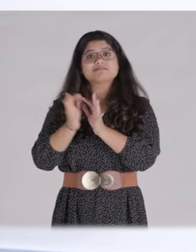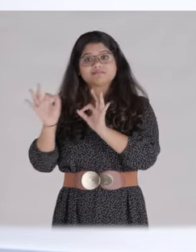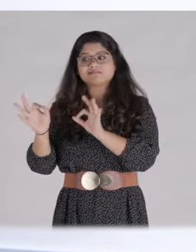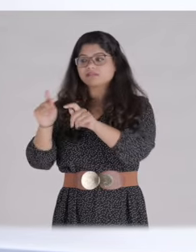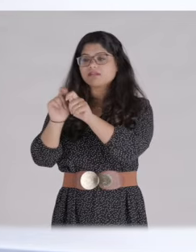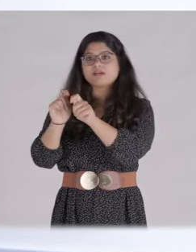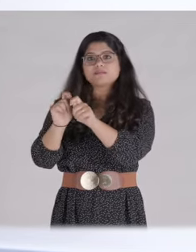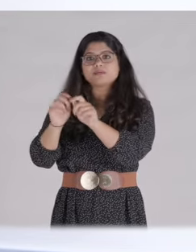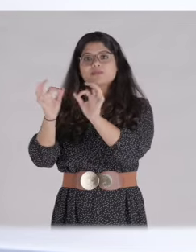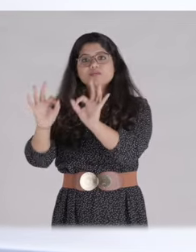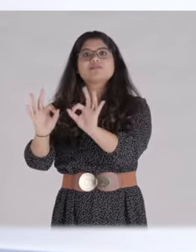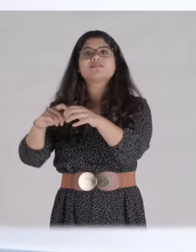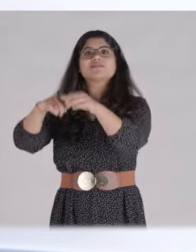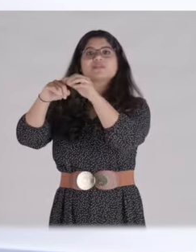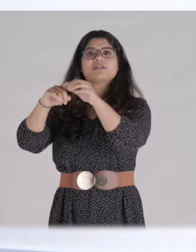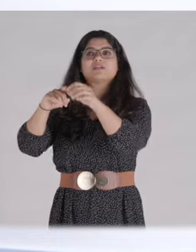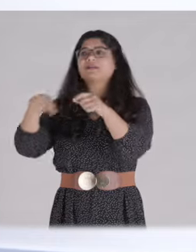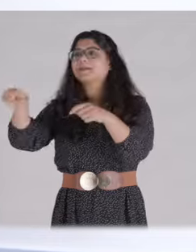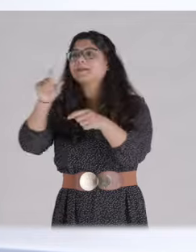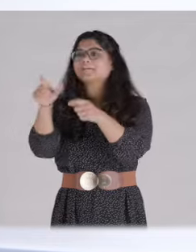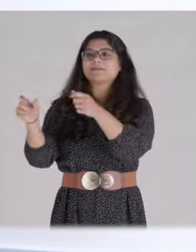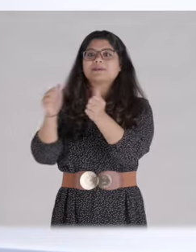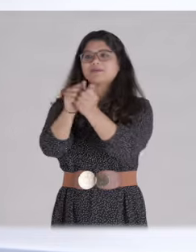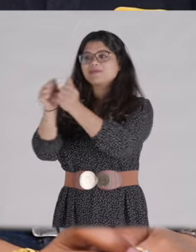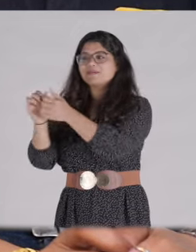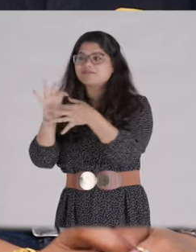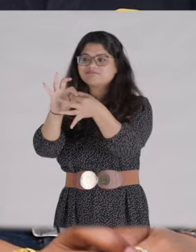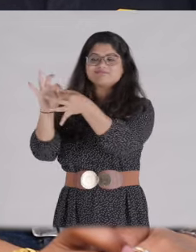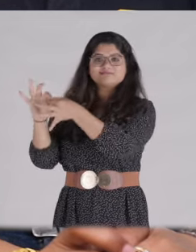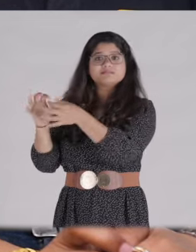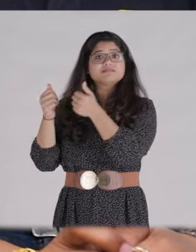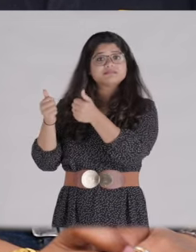colleagues here So, I felt if she prefers to continue the